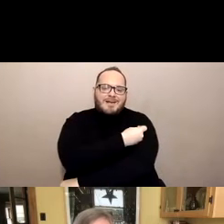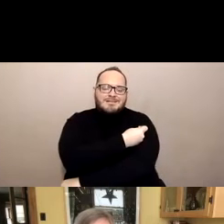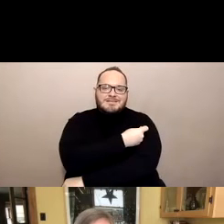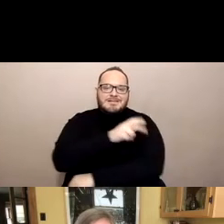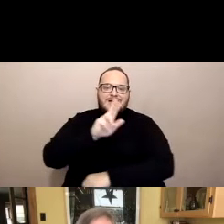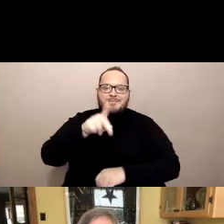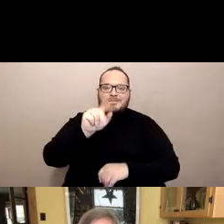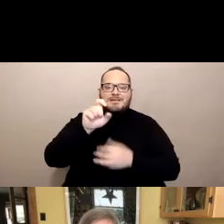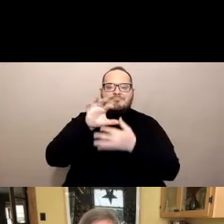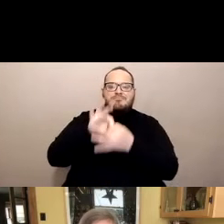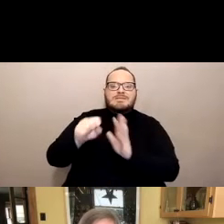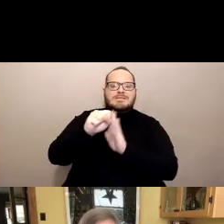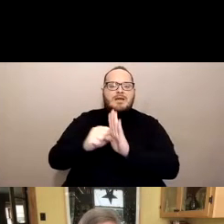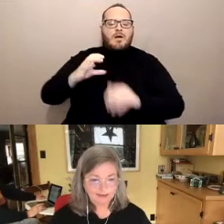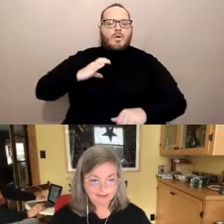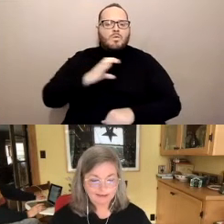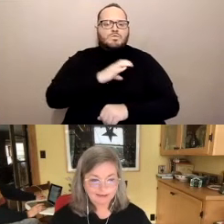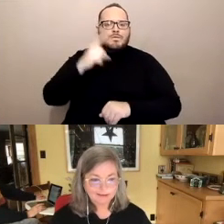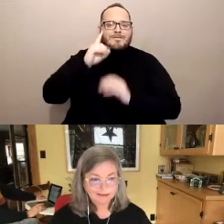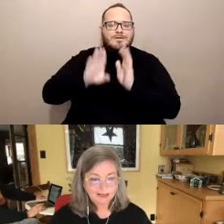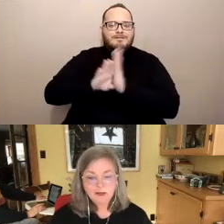information, resources and advocacy.